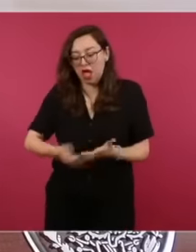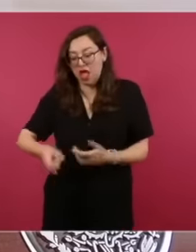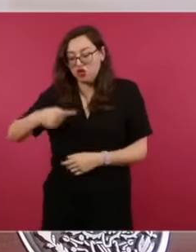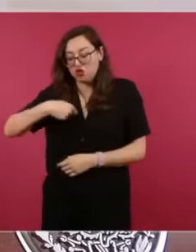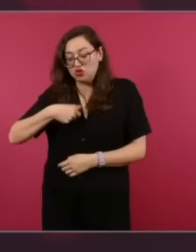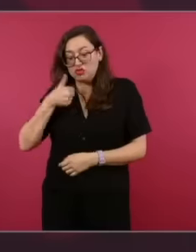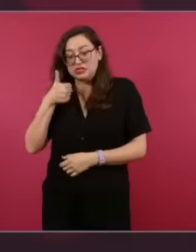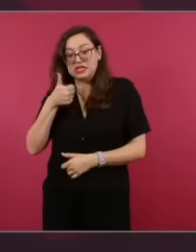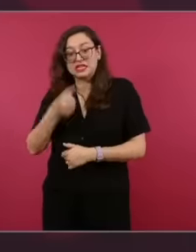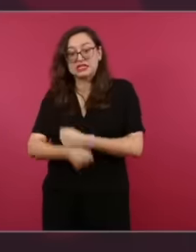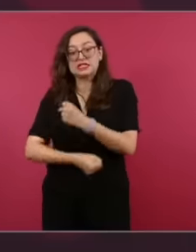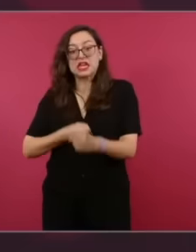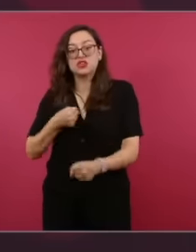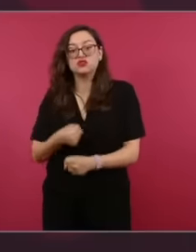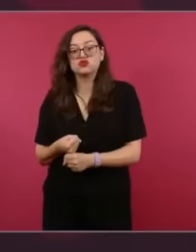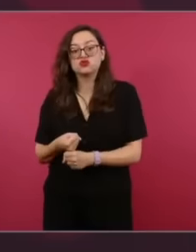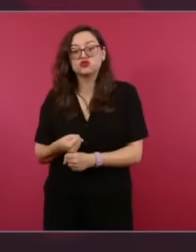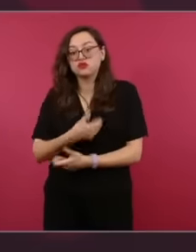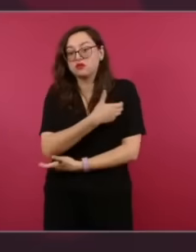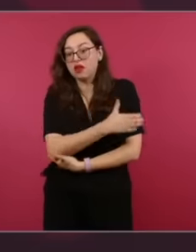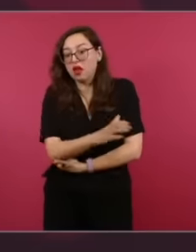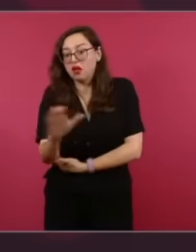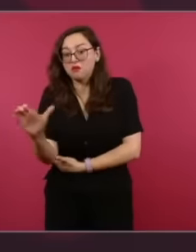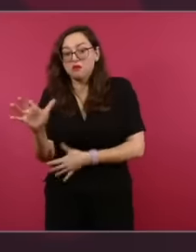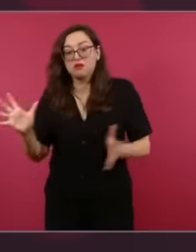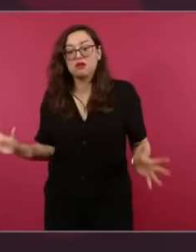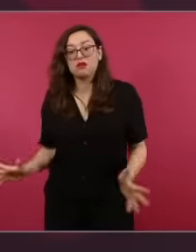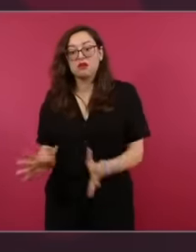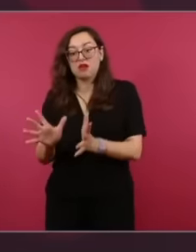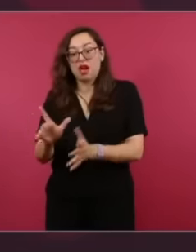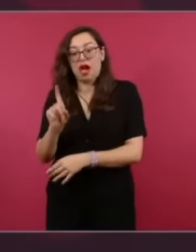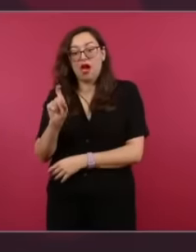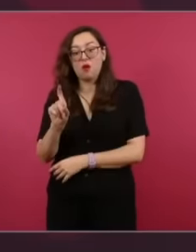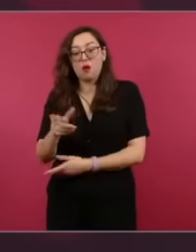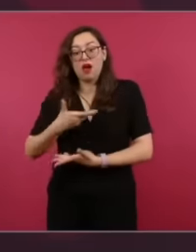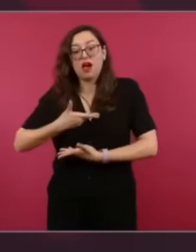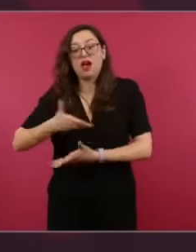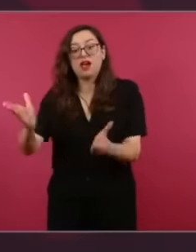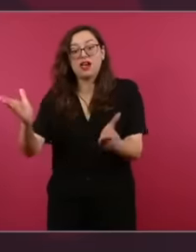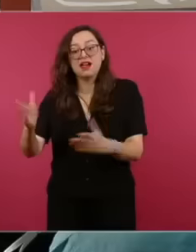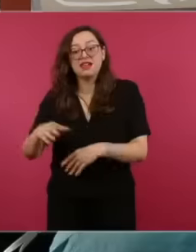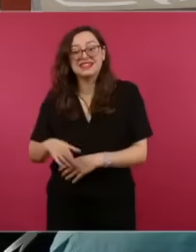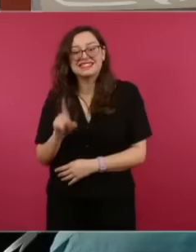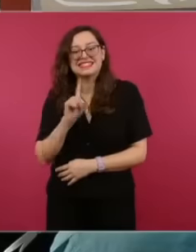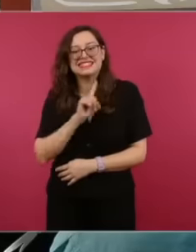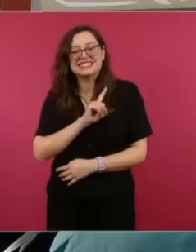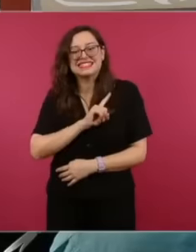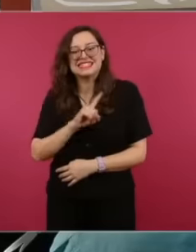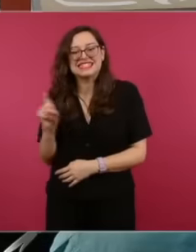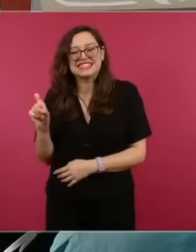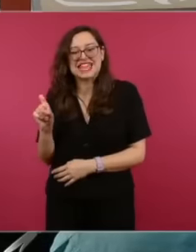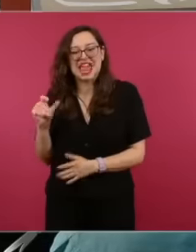risk because there is talk of the Mayan train and of